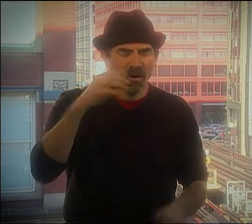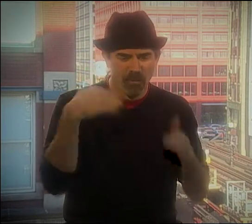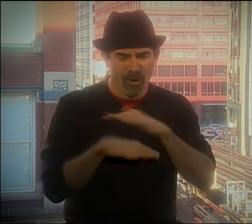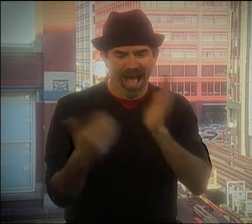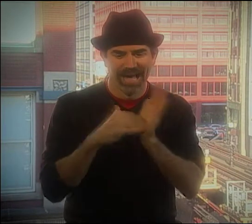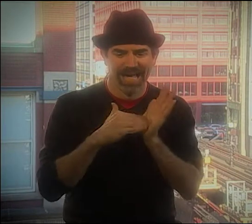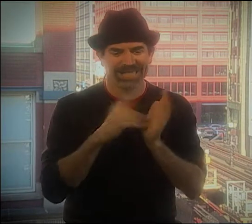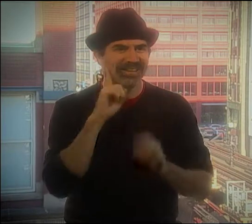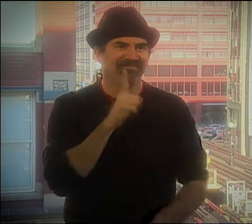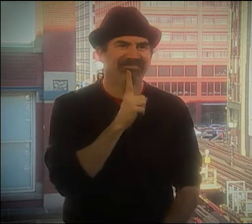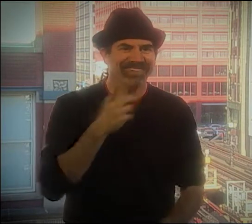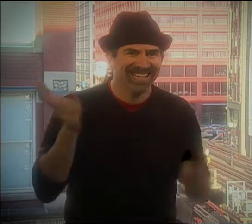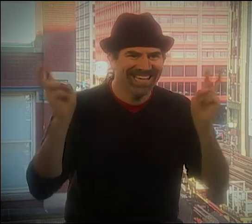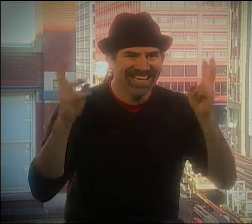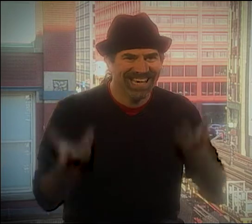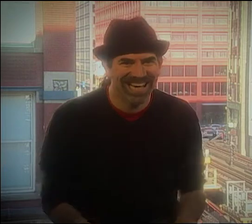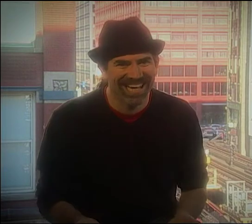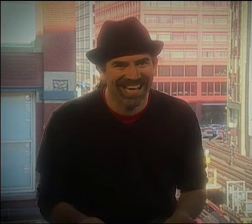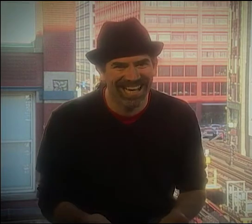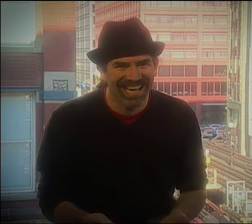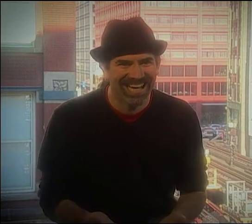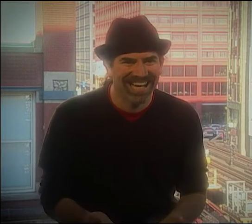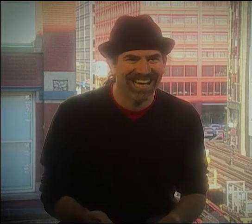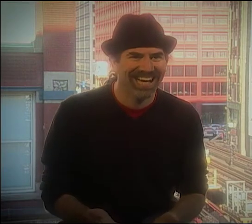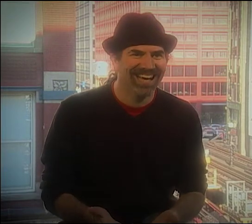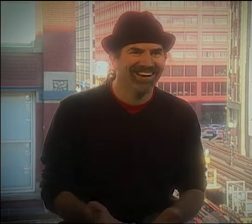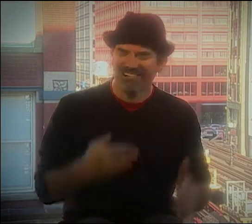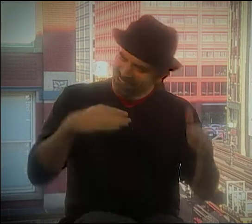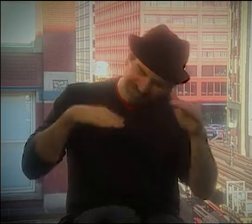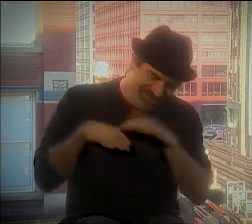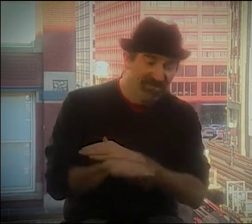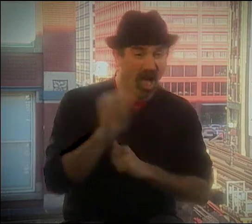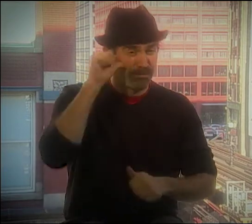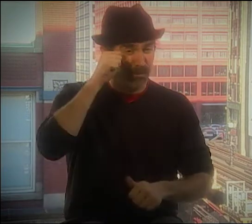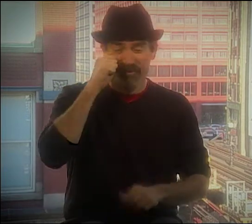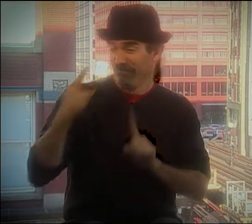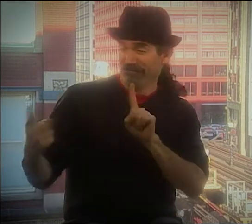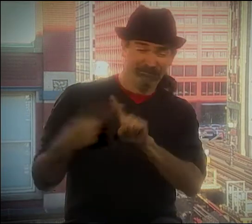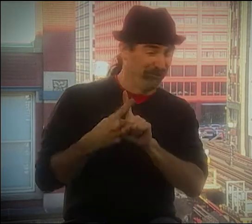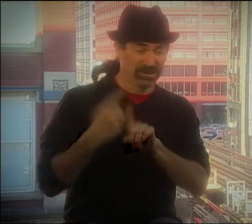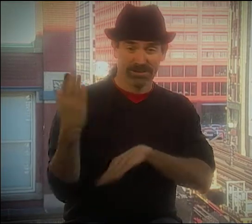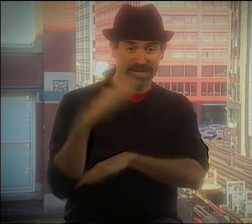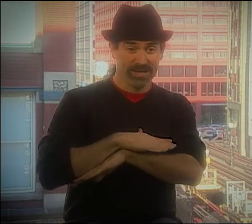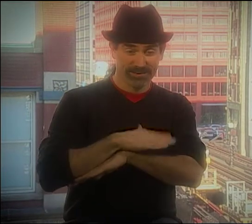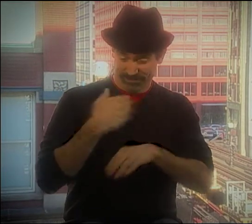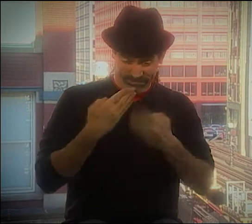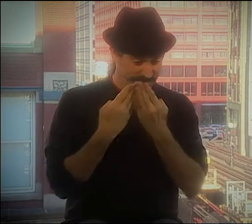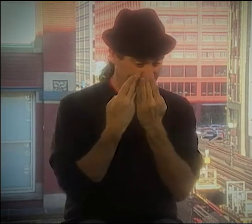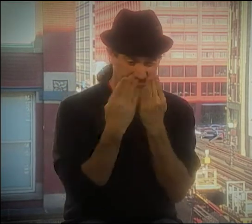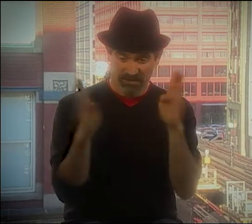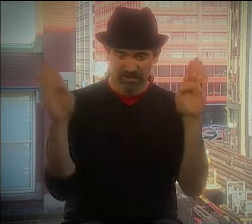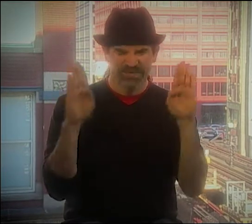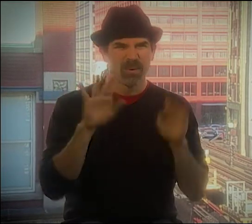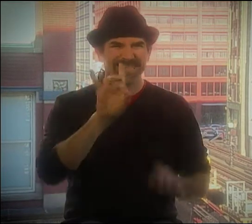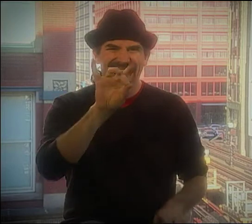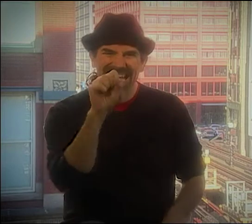I FELT THAT I WAS B-A-D-- BORN-AGAIN DEAF. HA HA! SO, I MEAN, THE FIRST DAY--